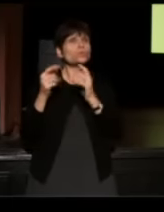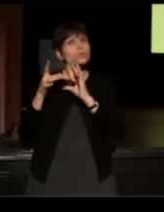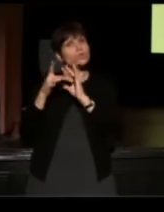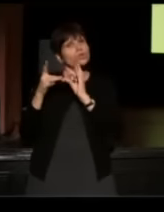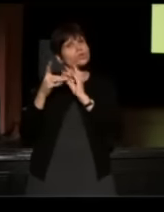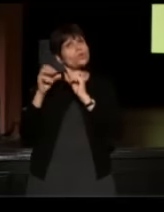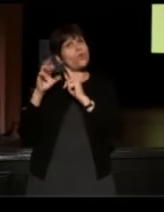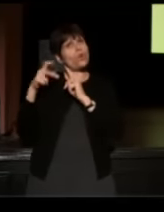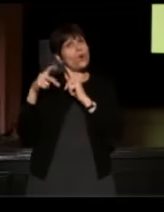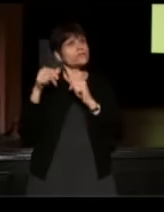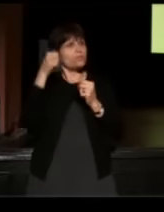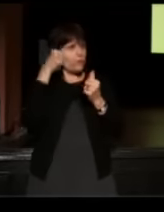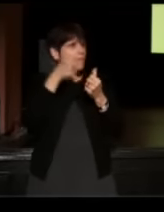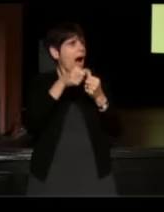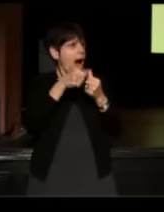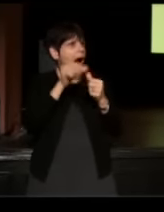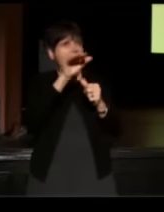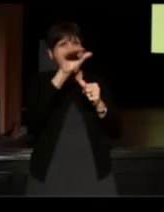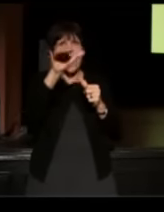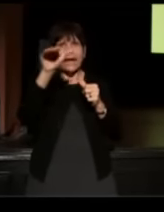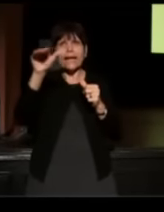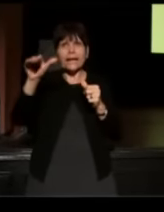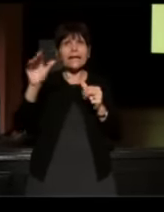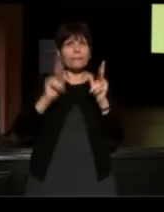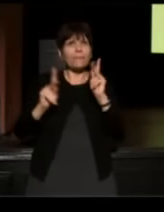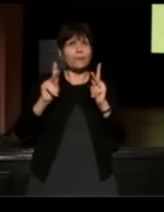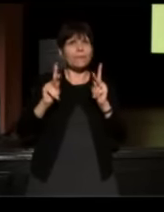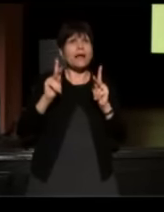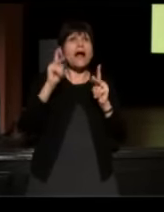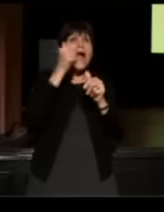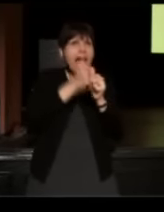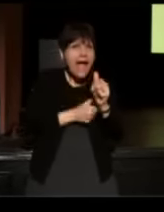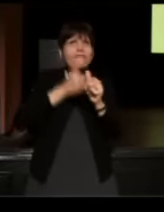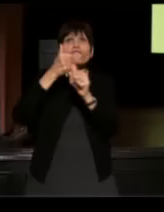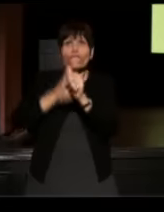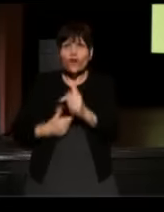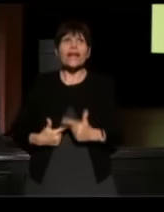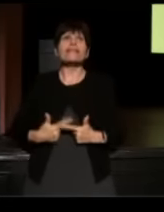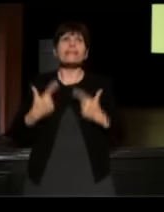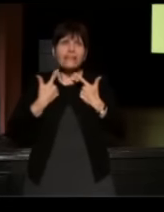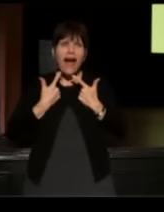is kind of remind people that every life matters equally and infinitely